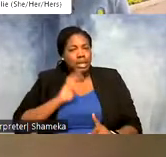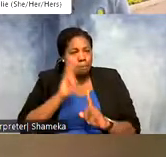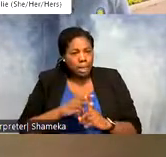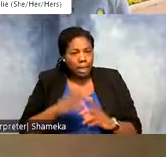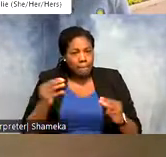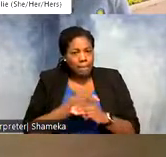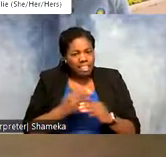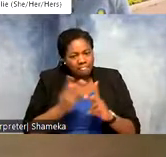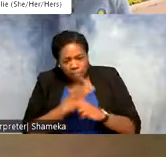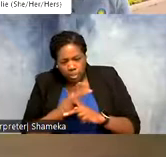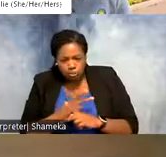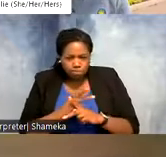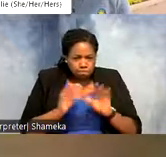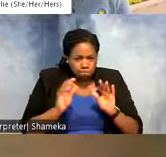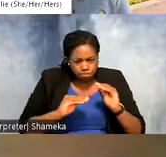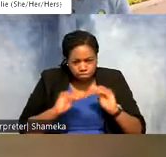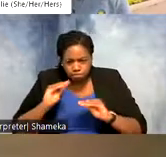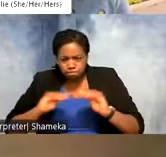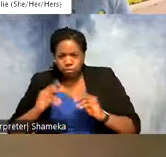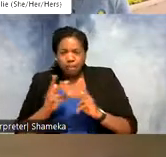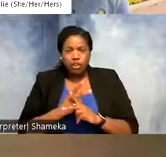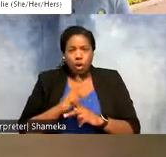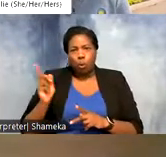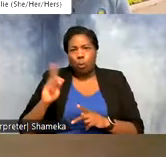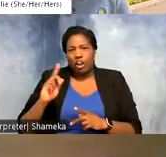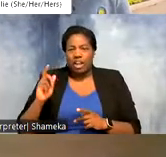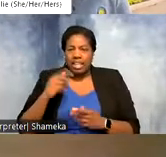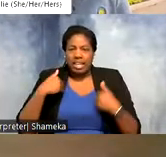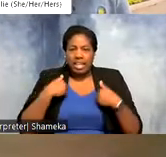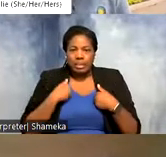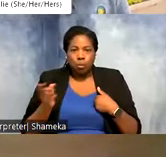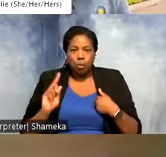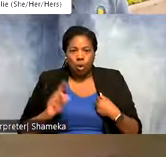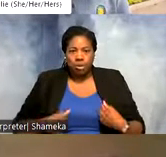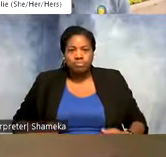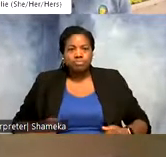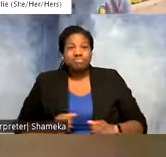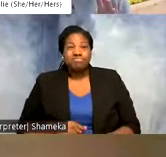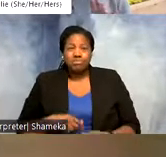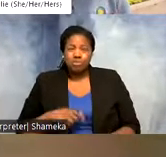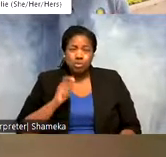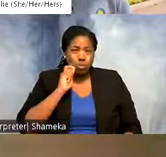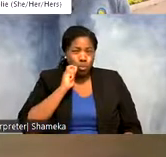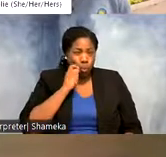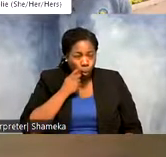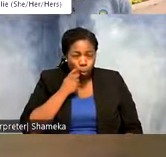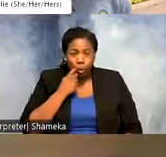to get a better sense of where the animal is. >>Shellie: that is really really neat. We have so many